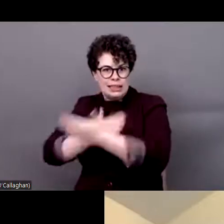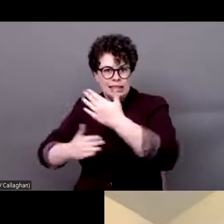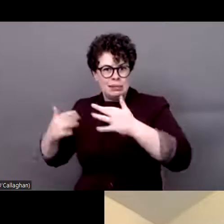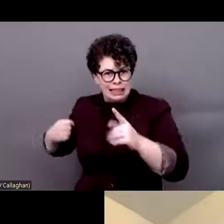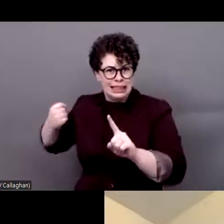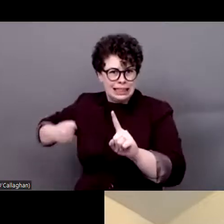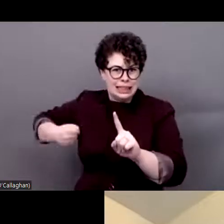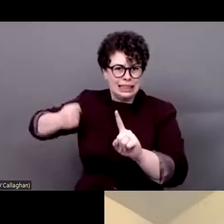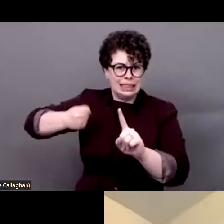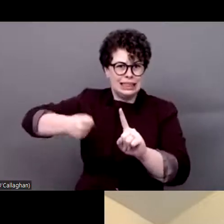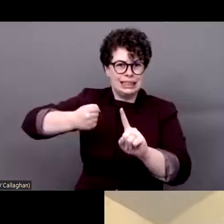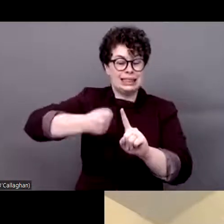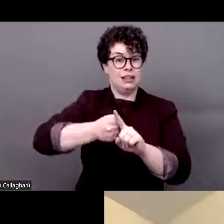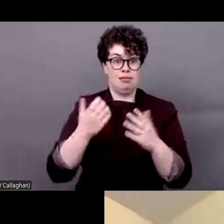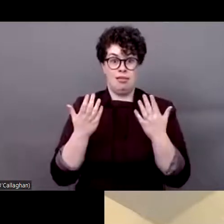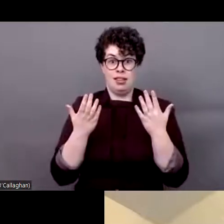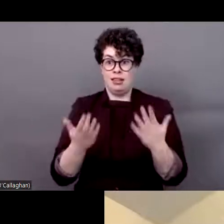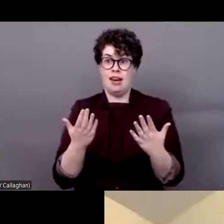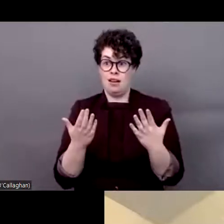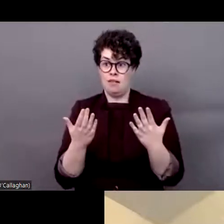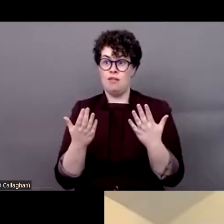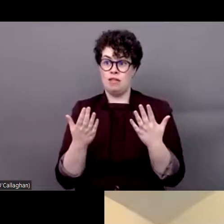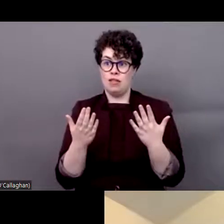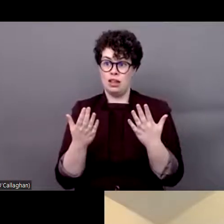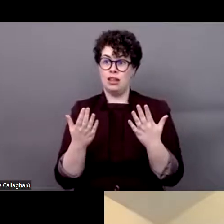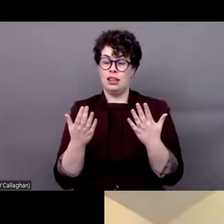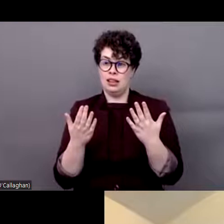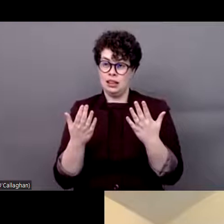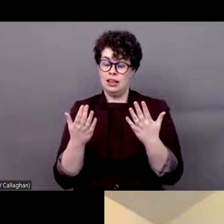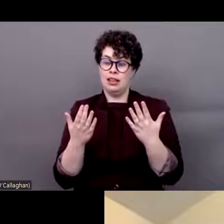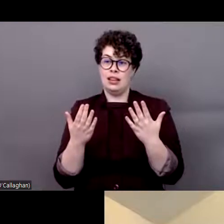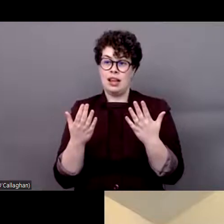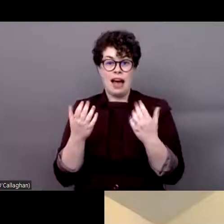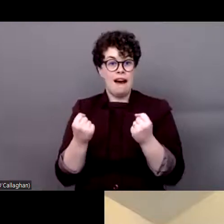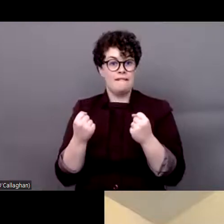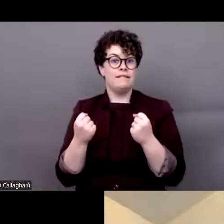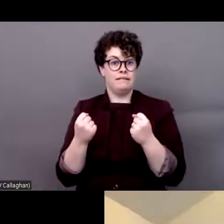you that this caucus now is engaged